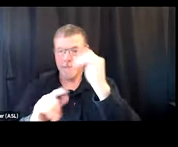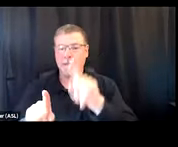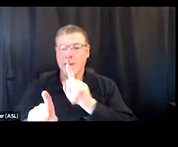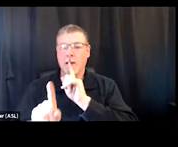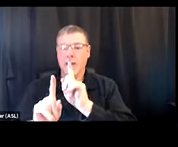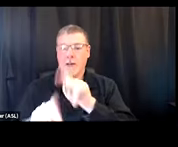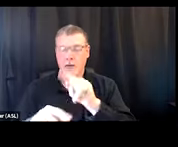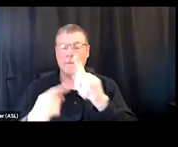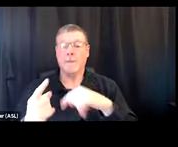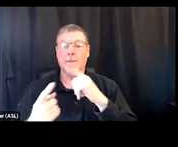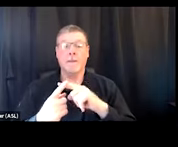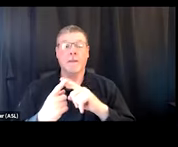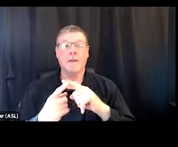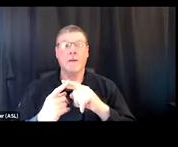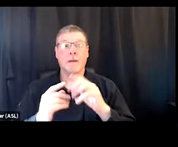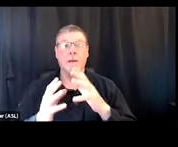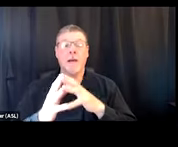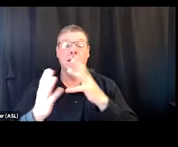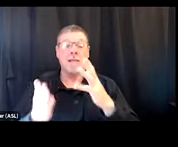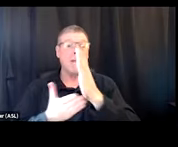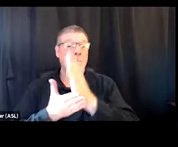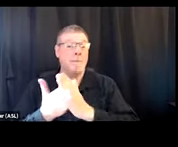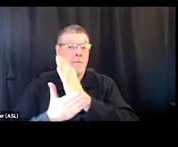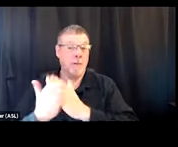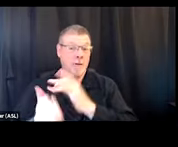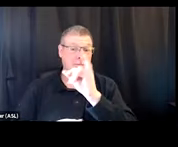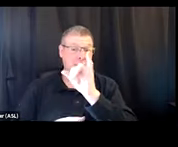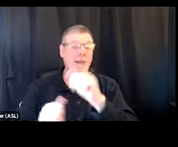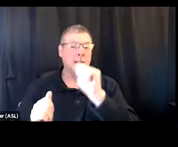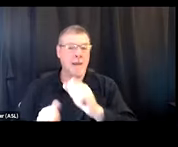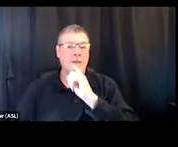when a lot of aspects of that system can be really disempowering.